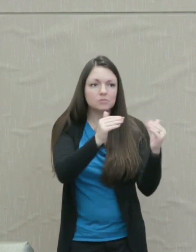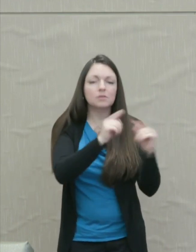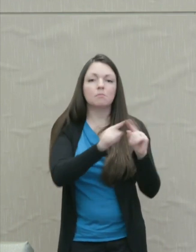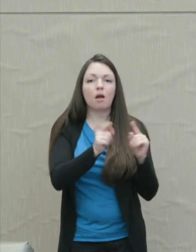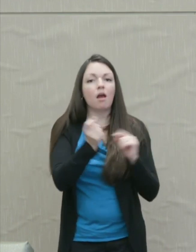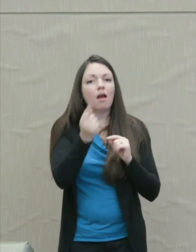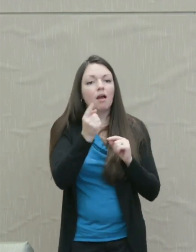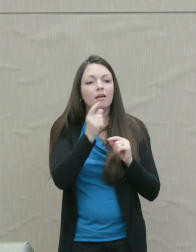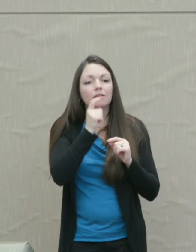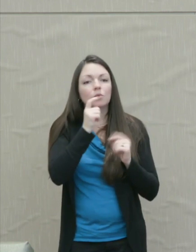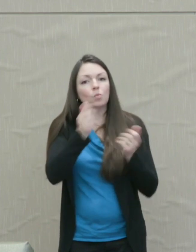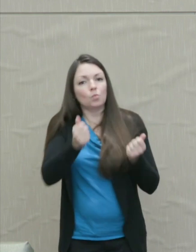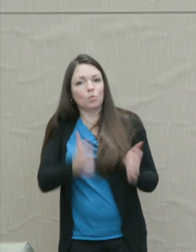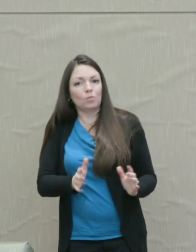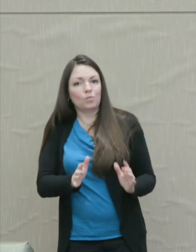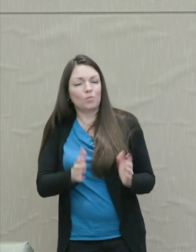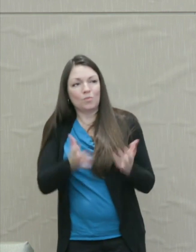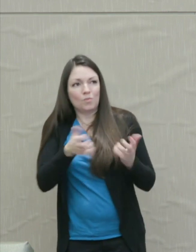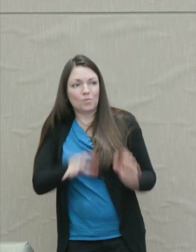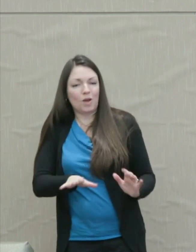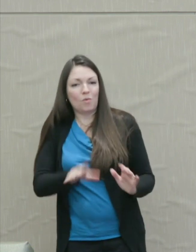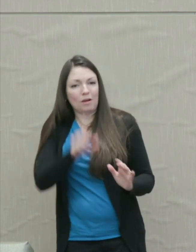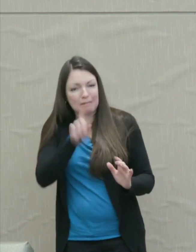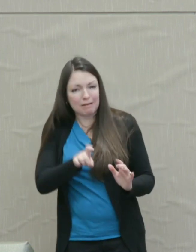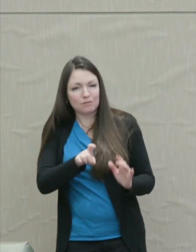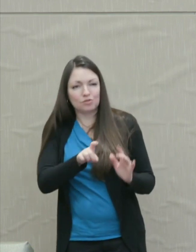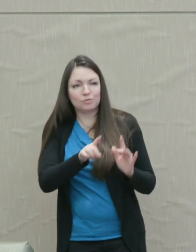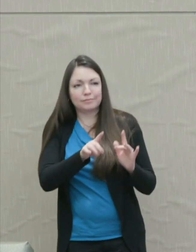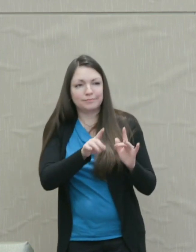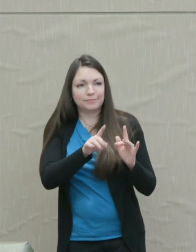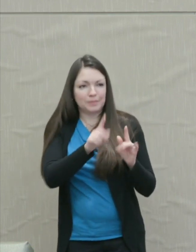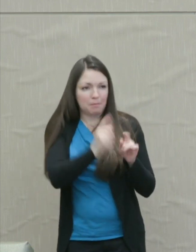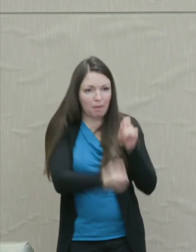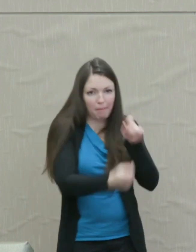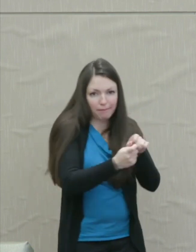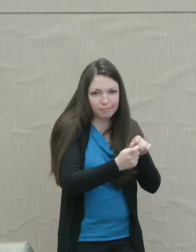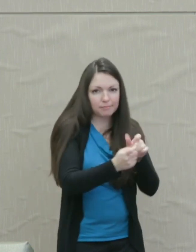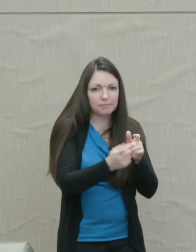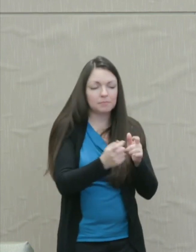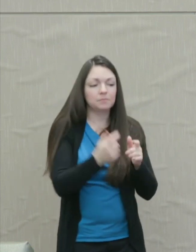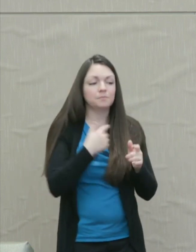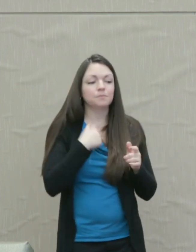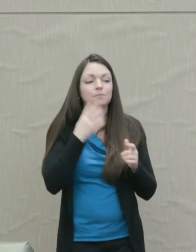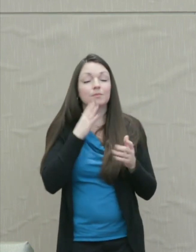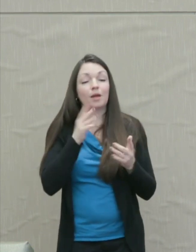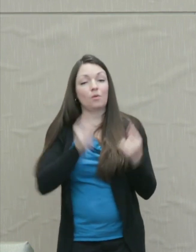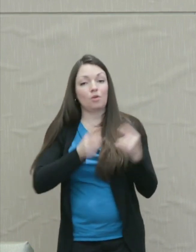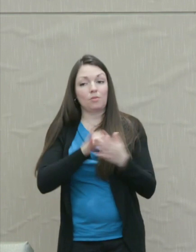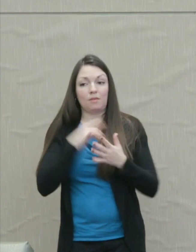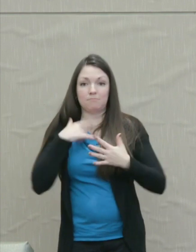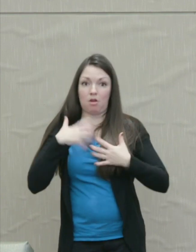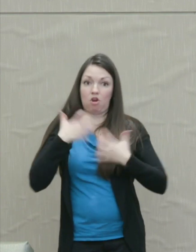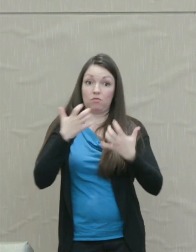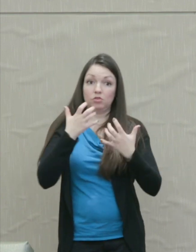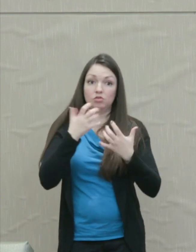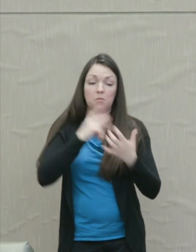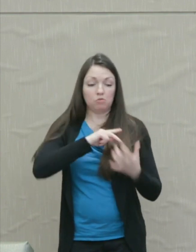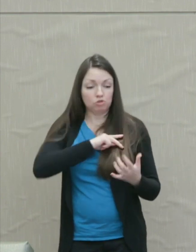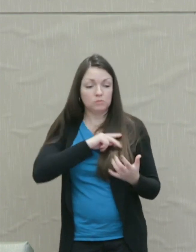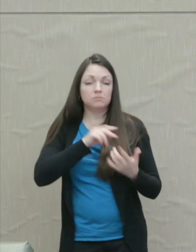wanting payback for the wrong done to us. So I'm going to be arguing that the outrage part is personally and socially valuable when